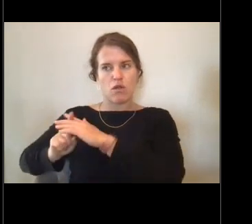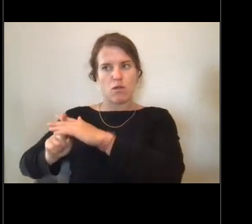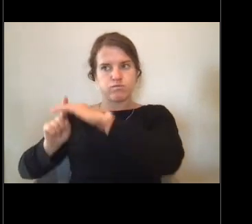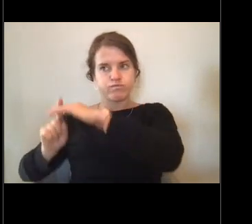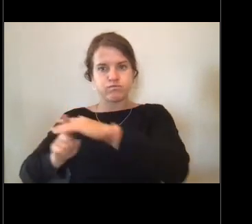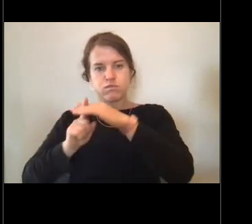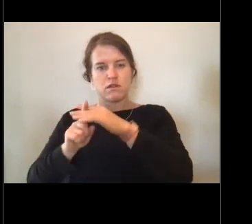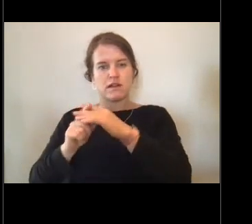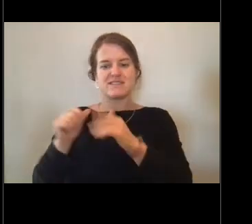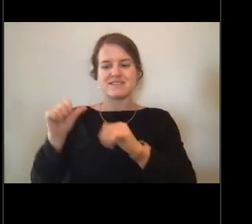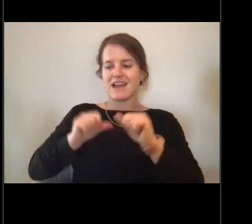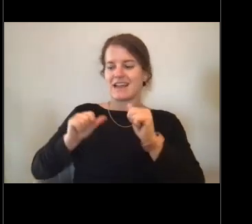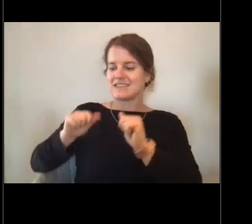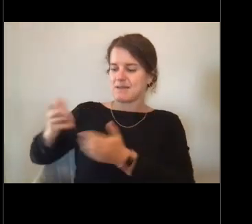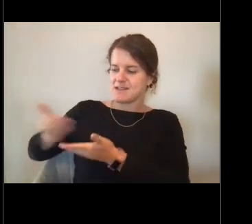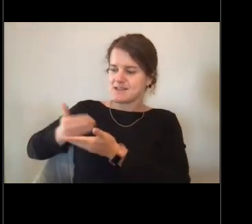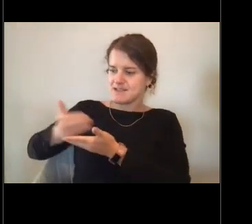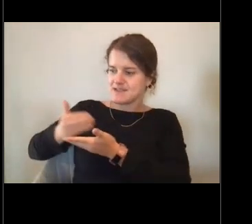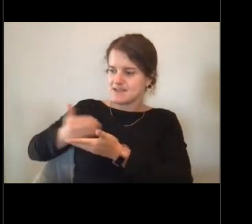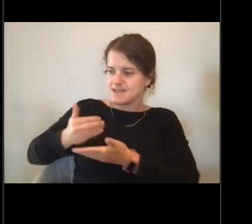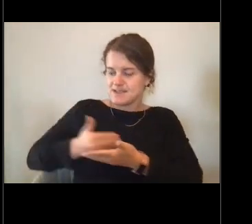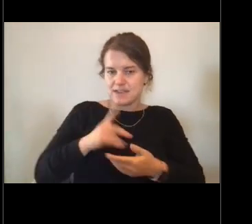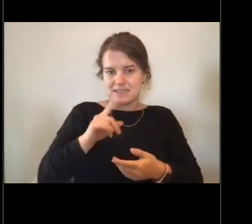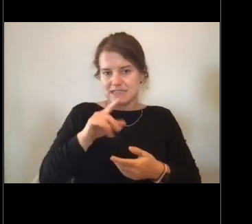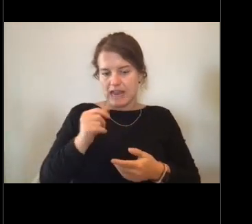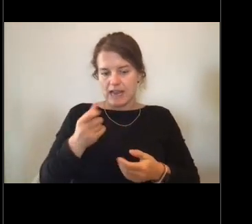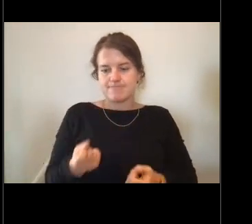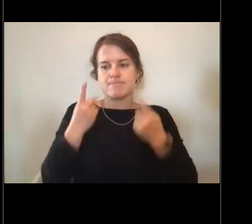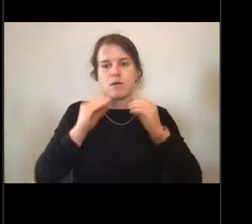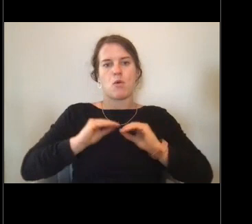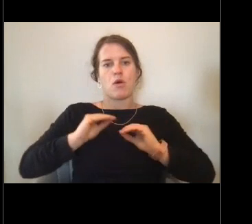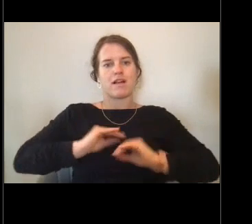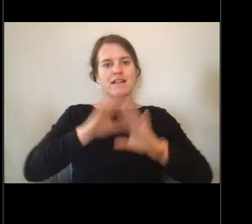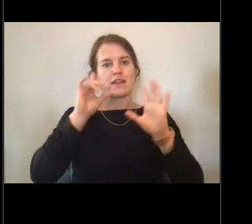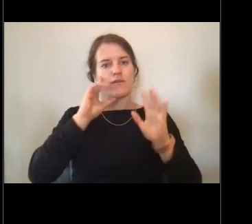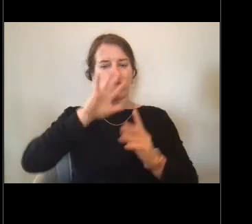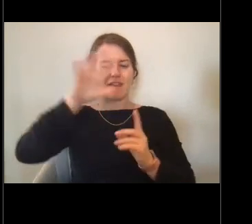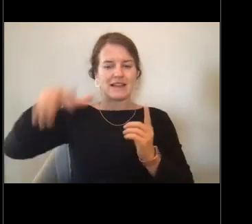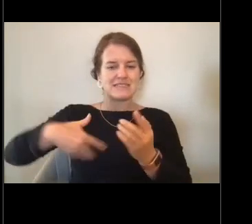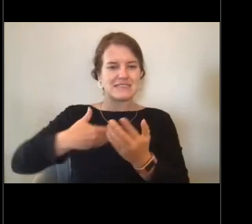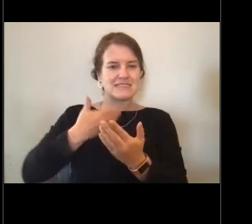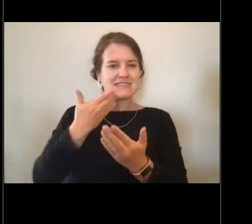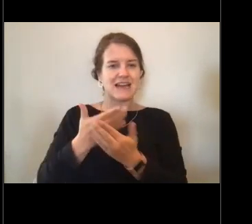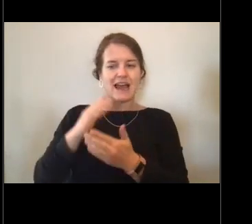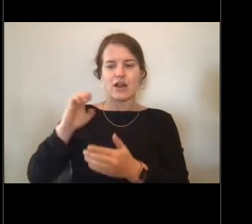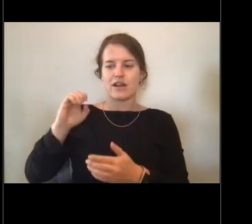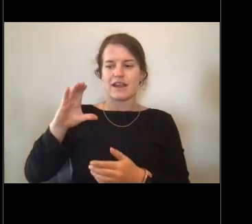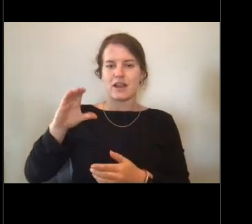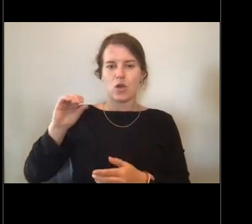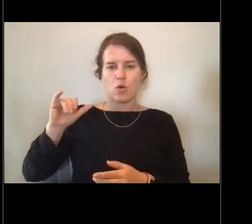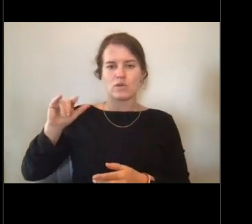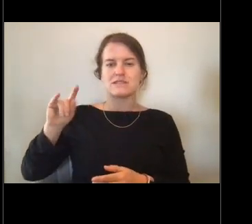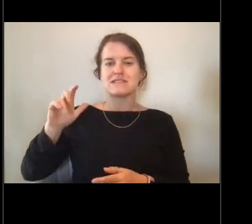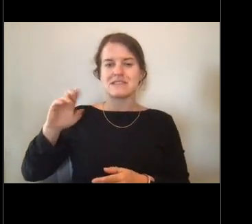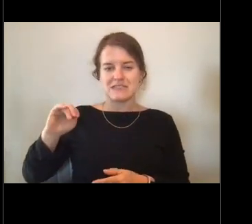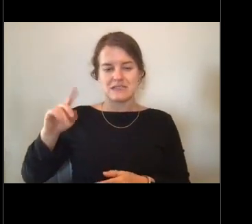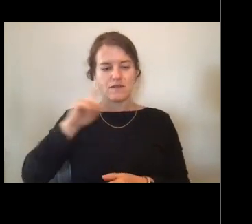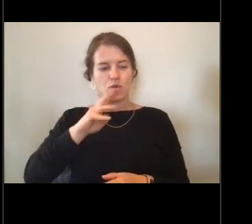of the entire ecosystem of the water flow, the nutrients, the salinity. It gives people a better picture